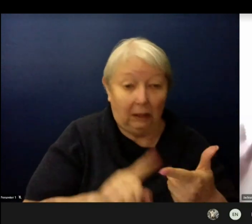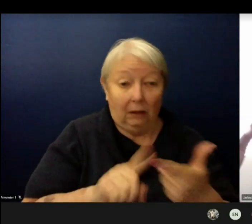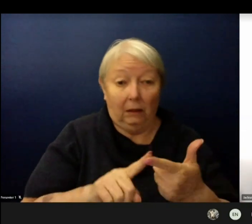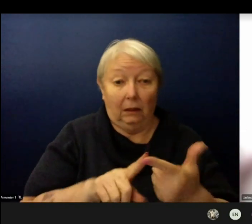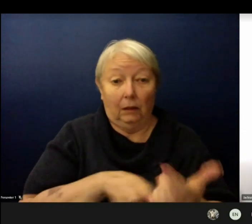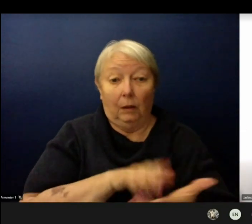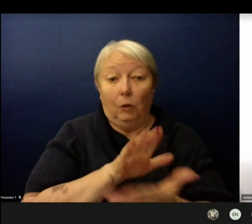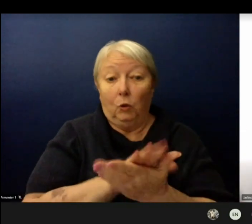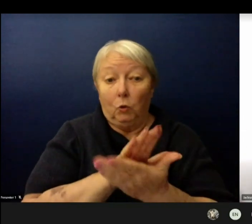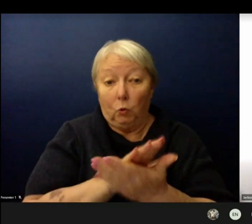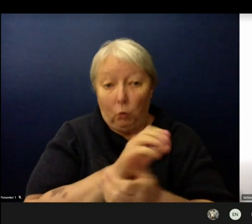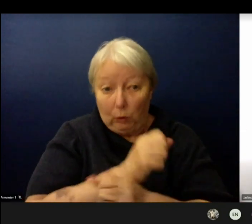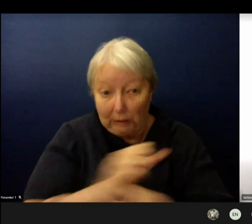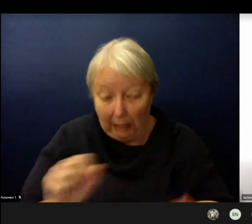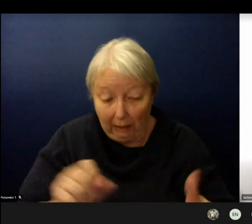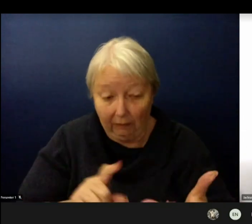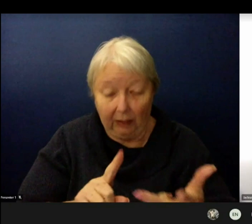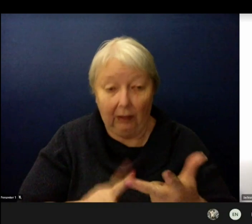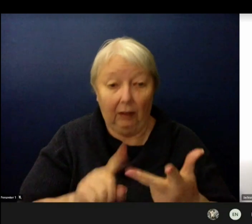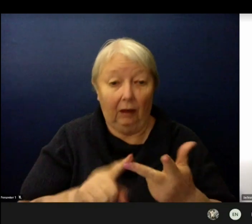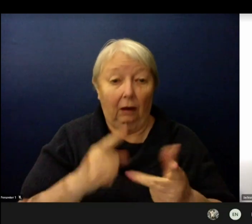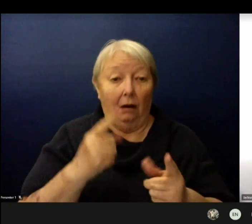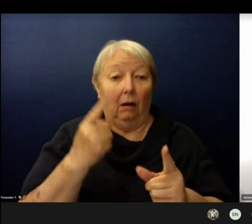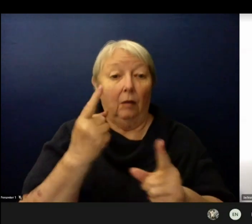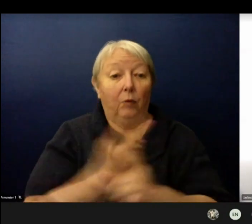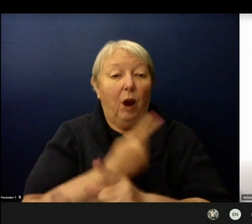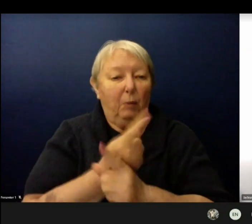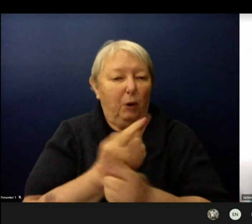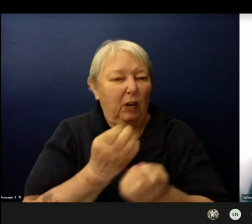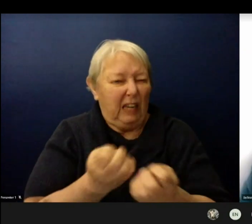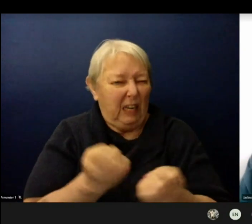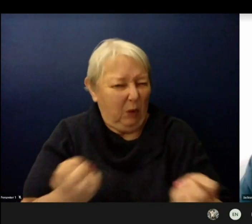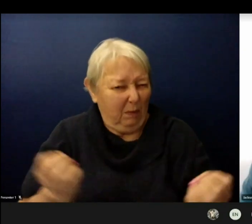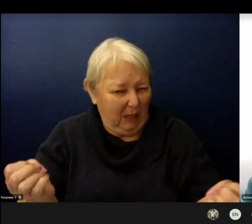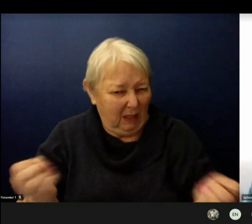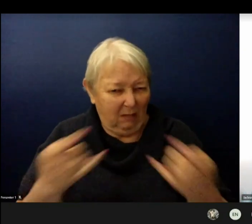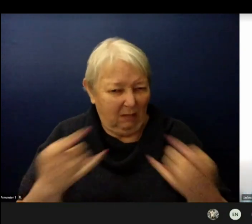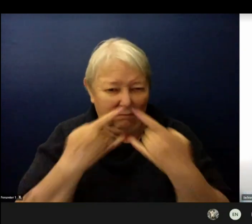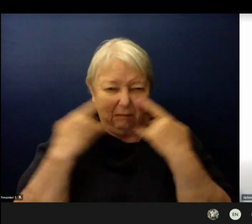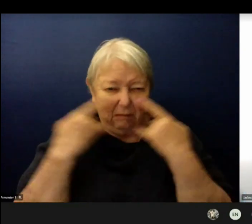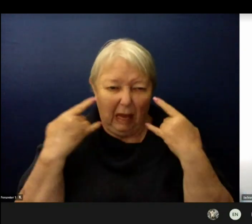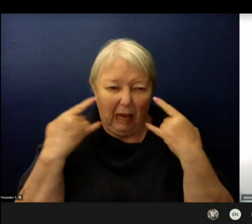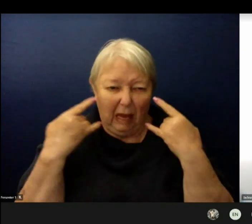All of the specifics that have been mentioned by our other leaders just a moment ago.